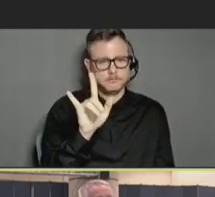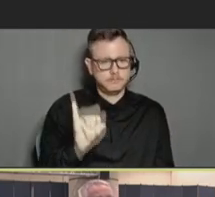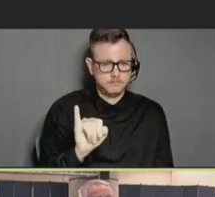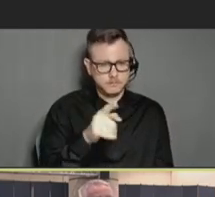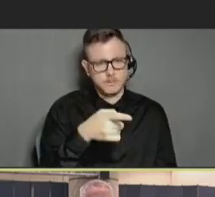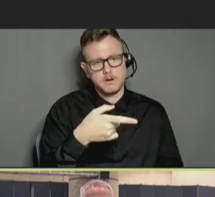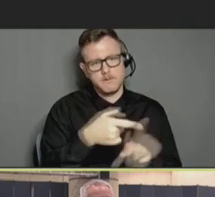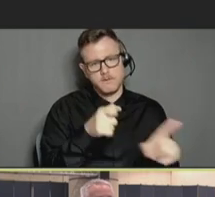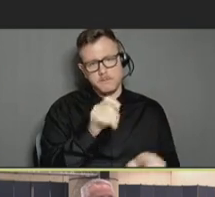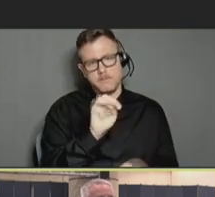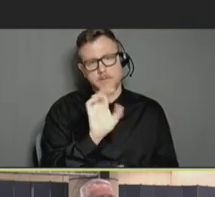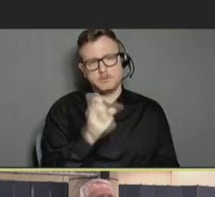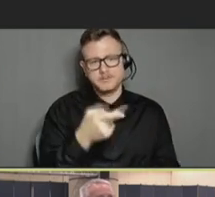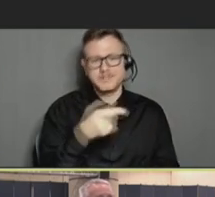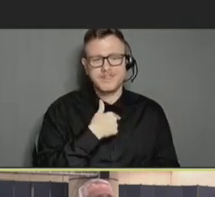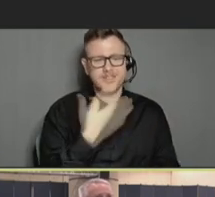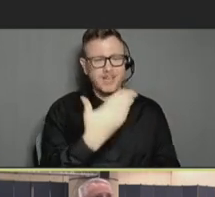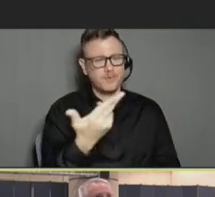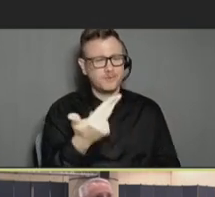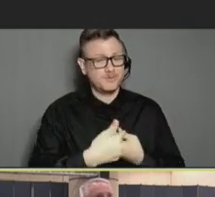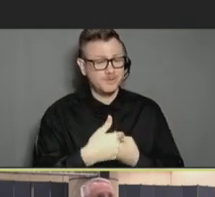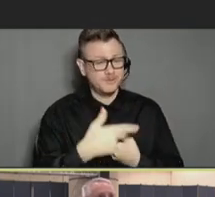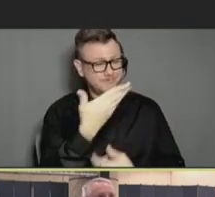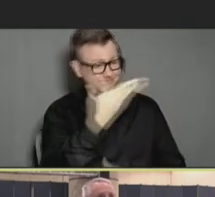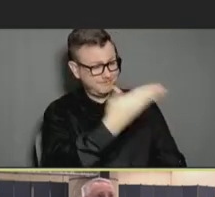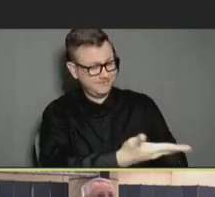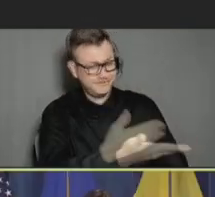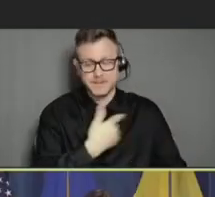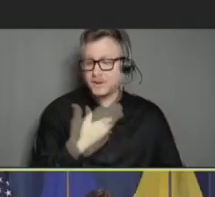here with us. You have the floor. >> Preeti Malani: Thank you so much for having